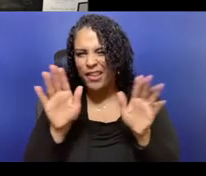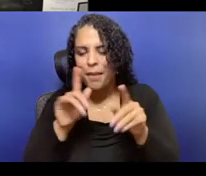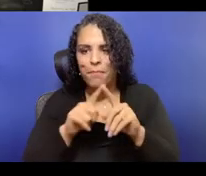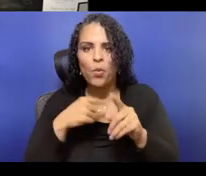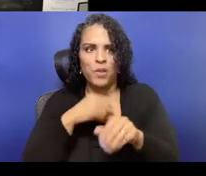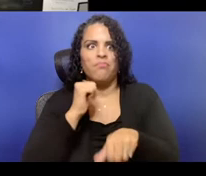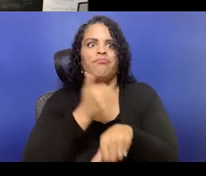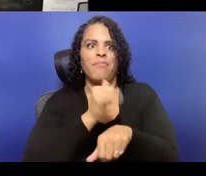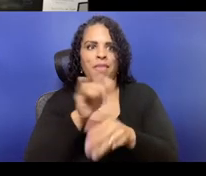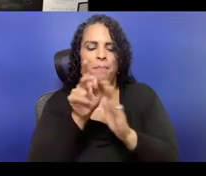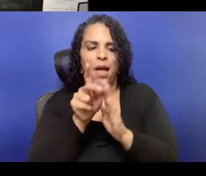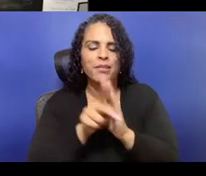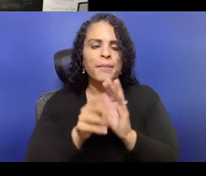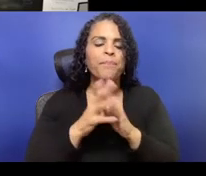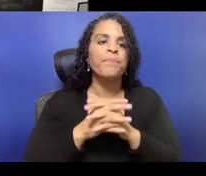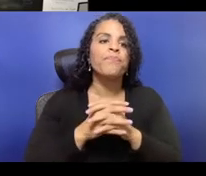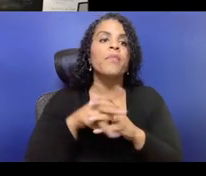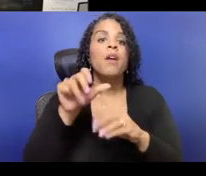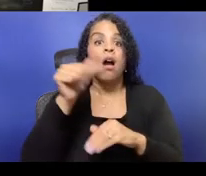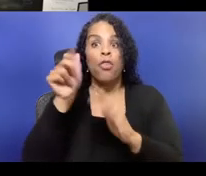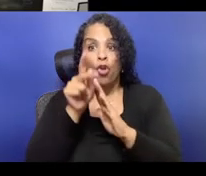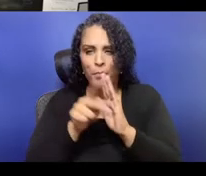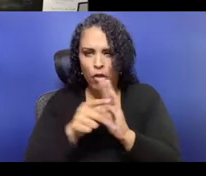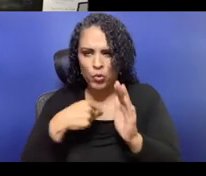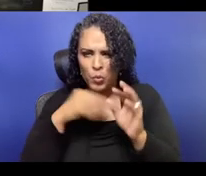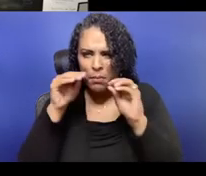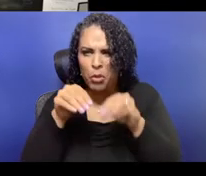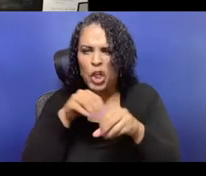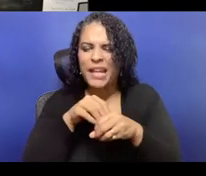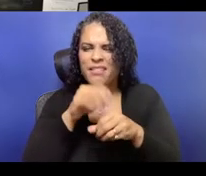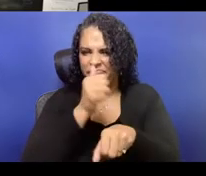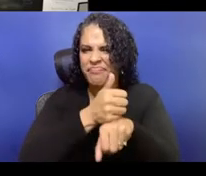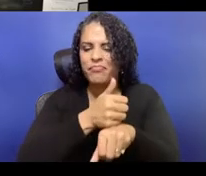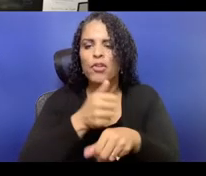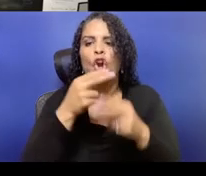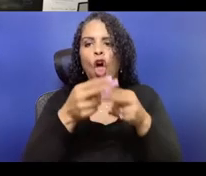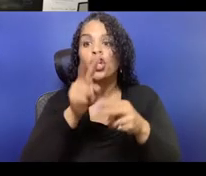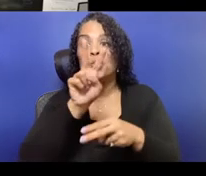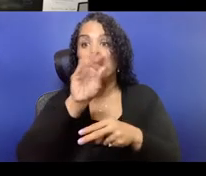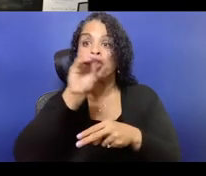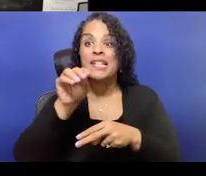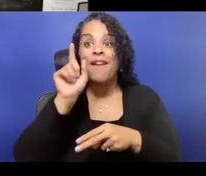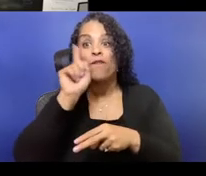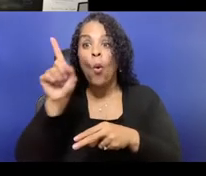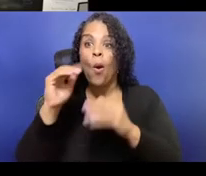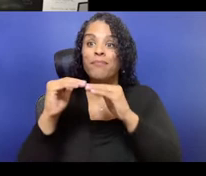I mean 501c3 organizations, especially, not just exclusively but especially in this country,